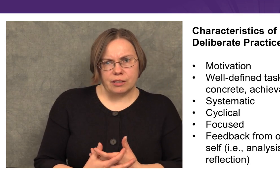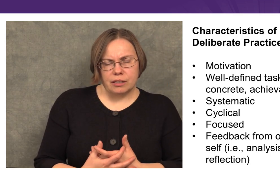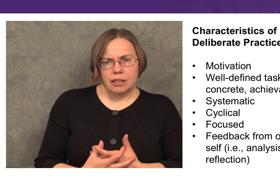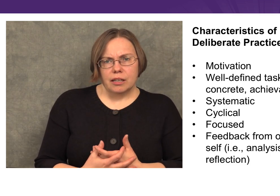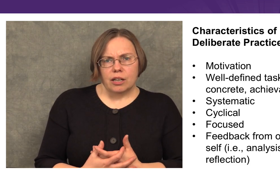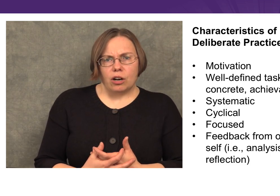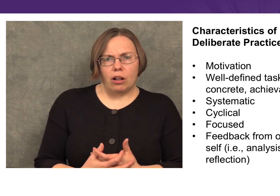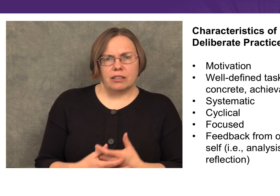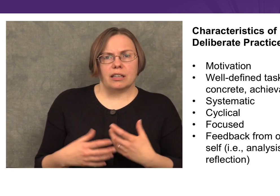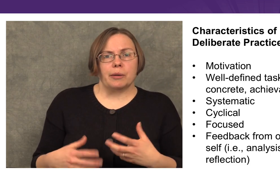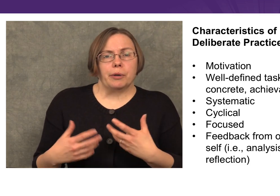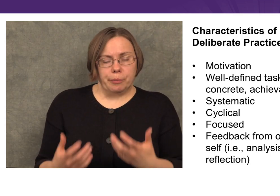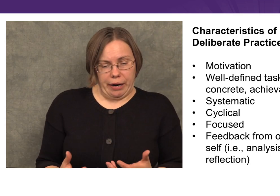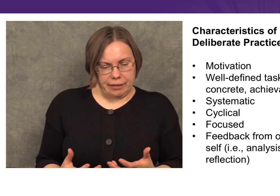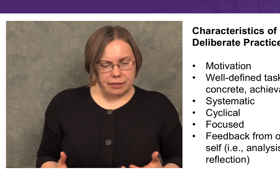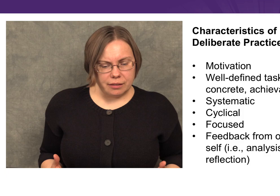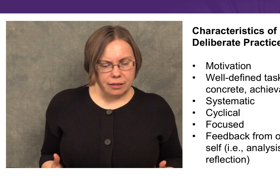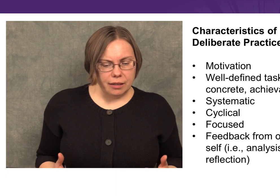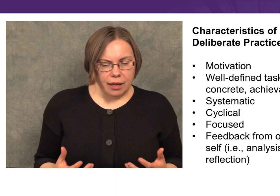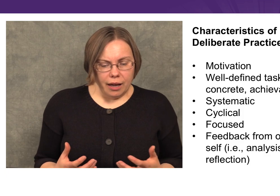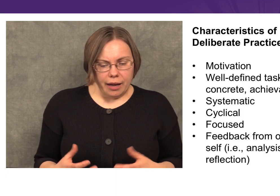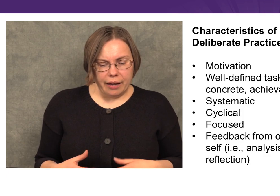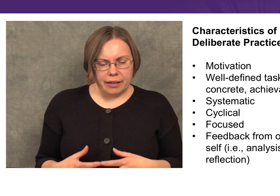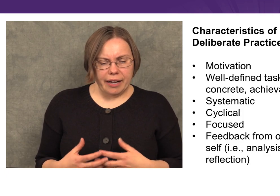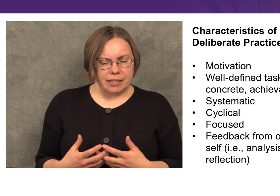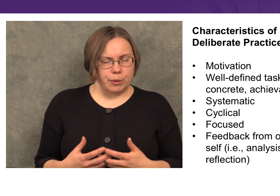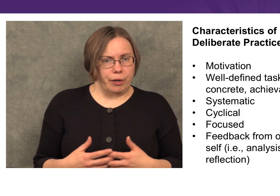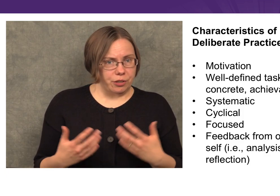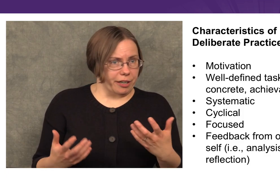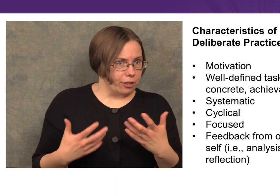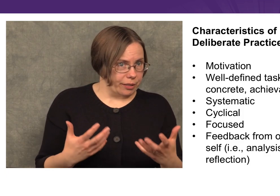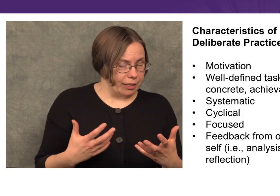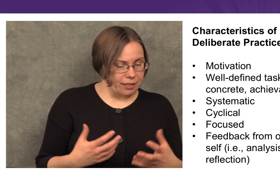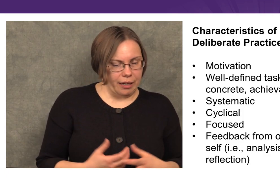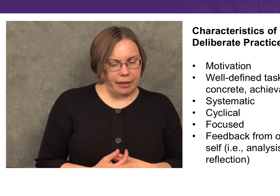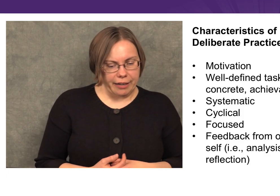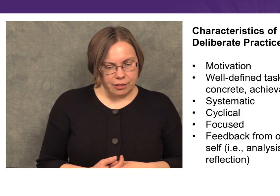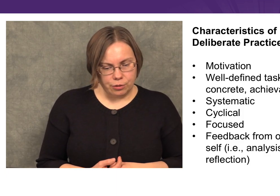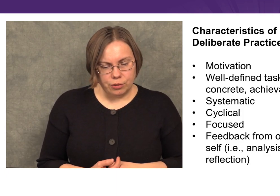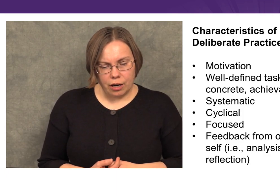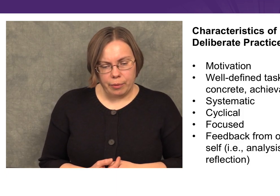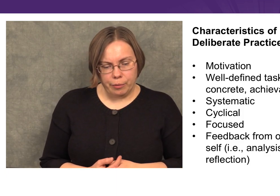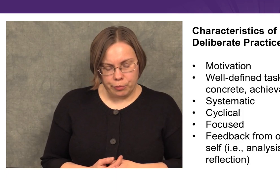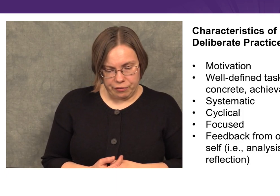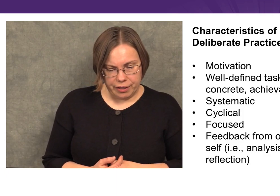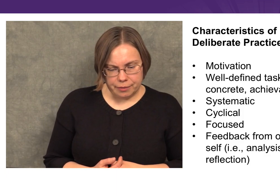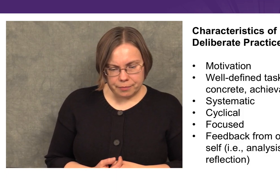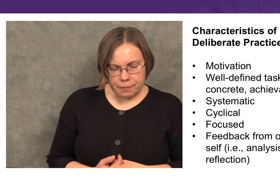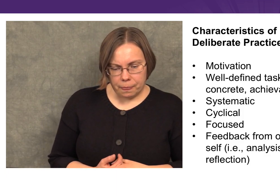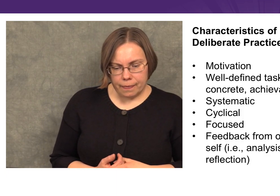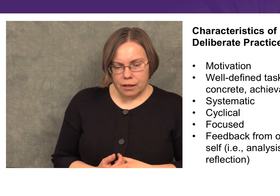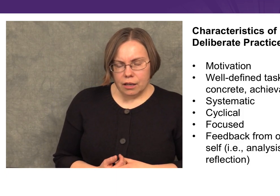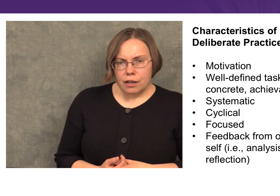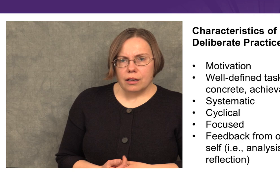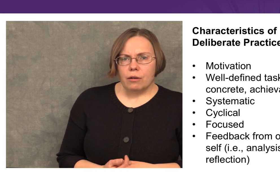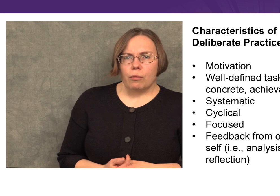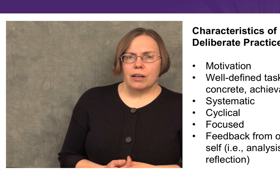is called deliberate practice. It has some special characteristics that I’d like to talk about briefly.